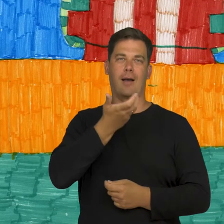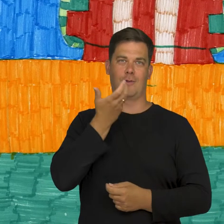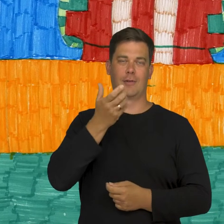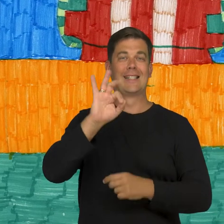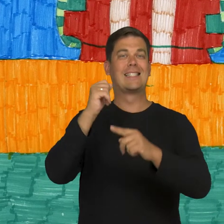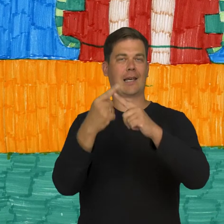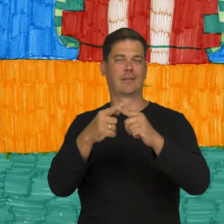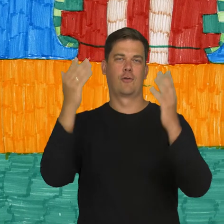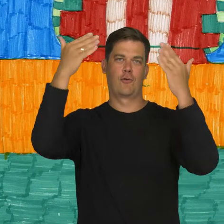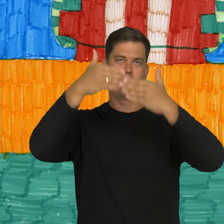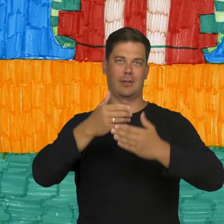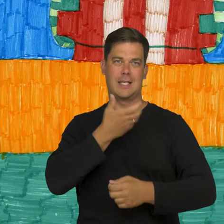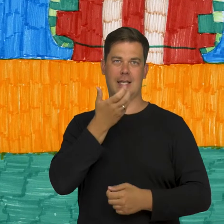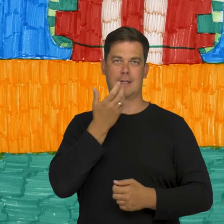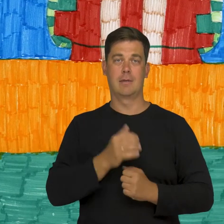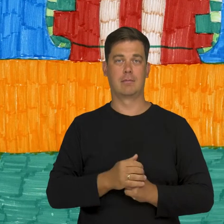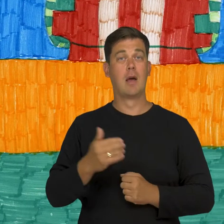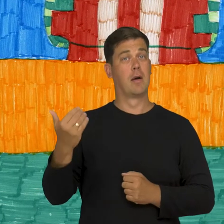it was summer in the movie titled "A Midsummer Night's Sex Comedy".